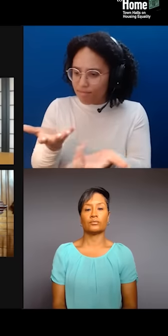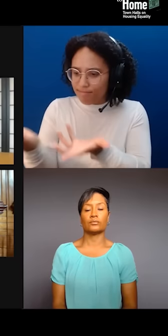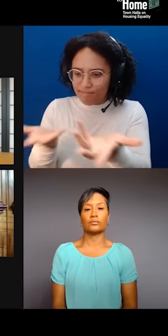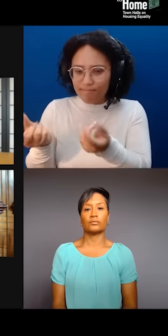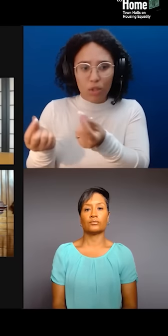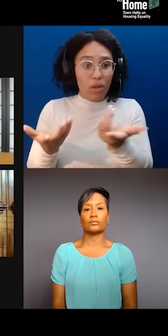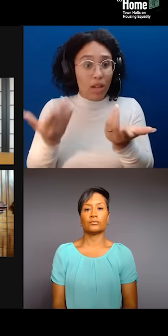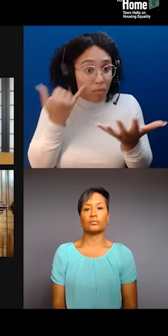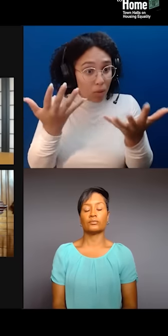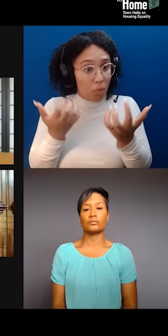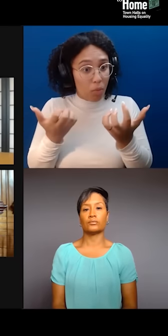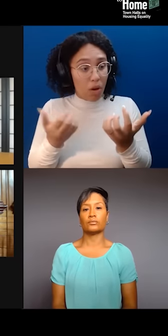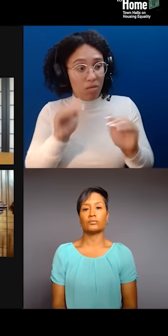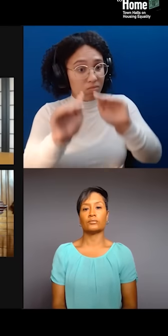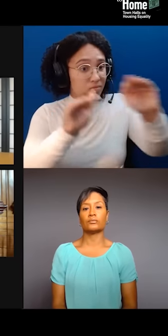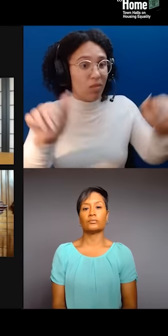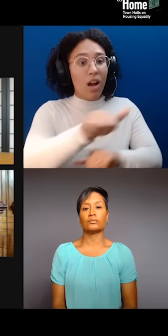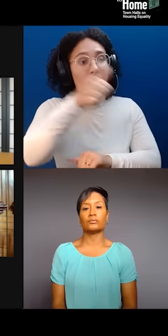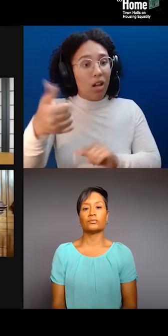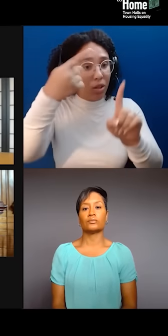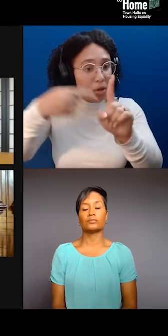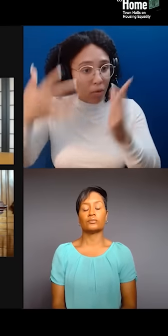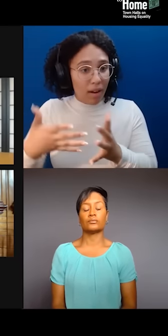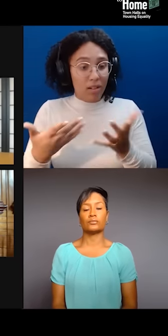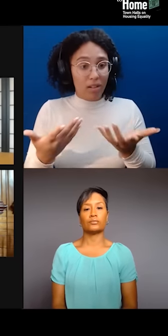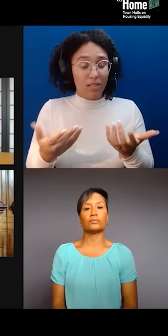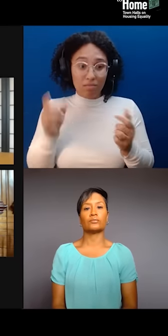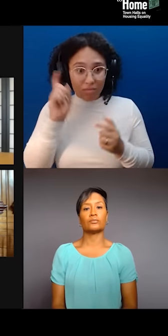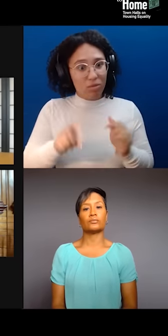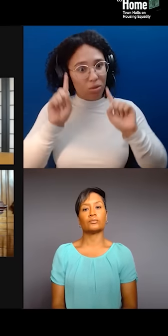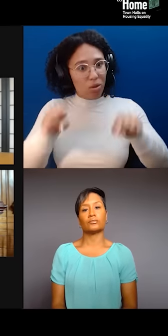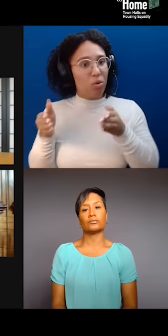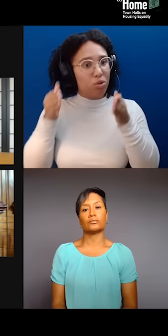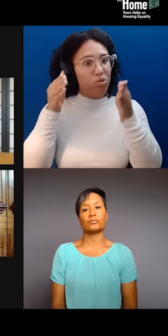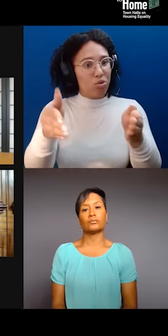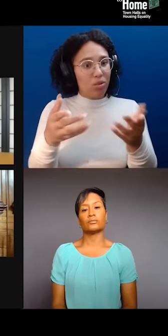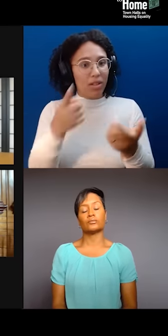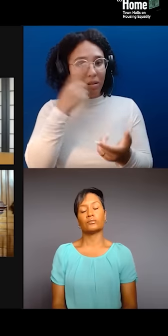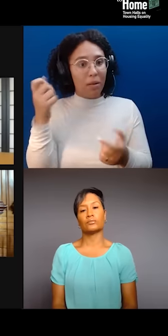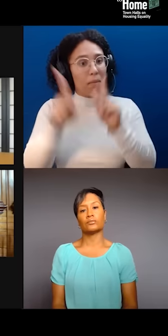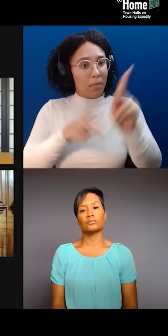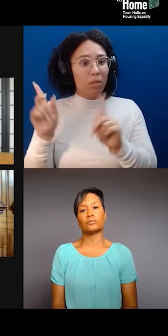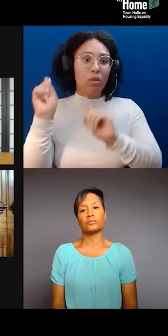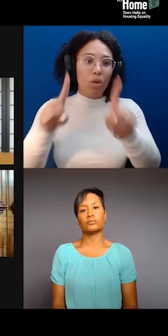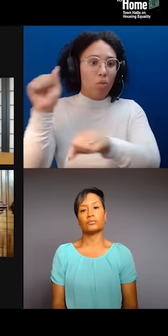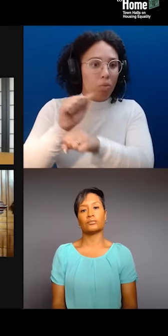it's out in the streets because they're working 12, 14 hours a day, and we wanna reach them as they're coming out of the subway and this kind of thing." So, we went through,